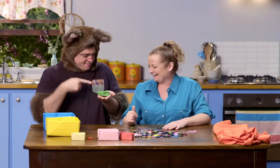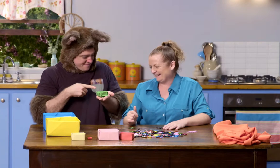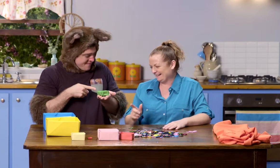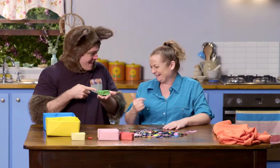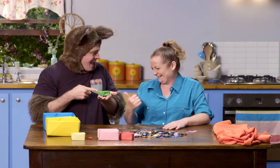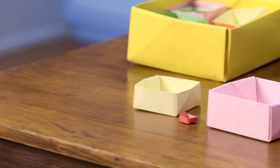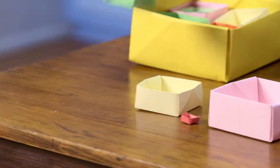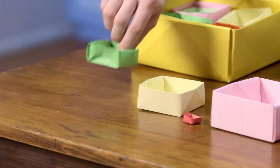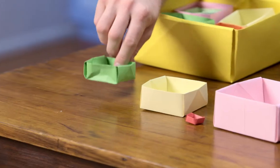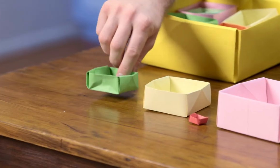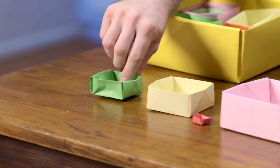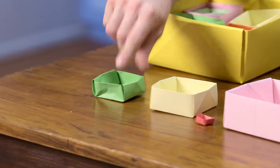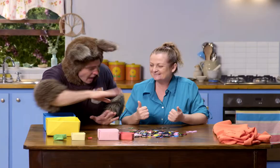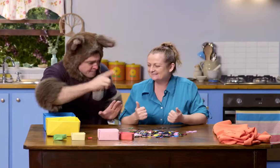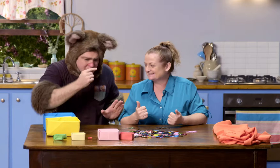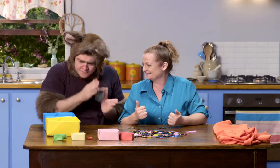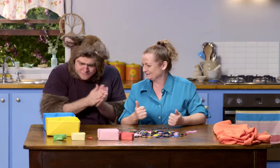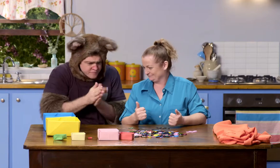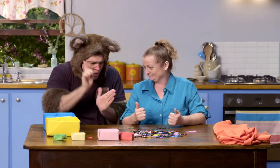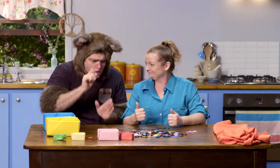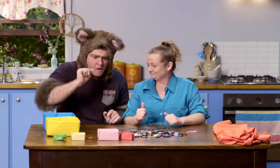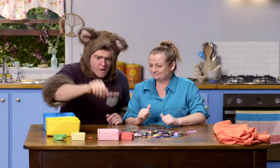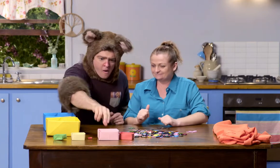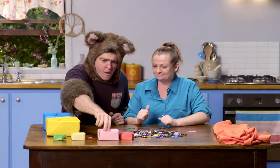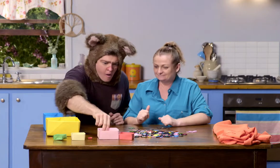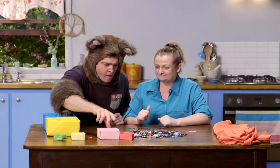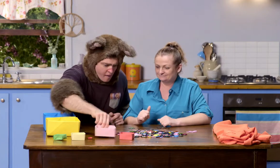That's great. Right.